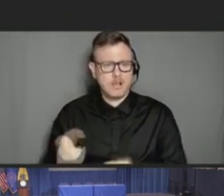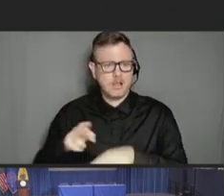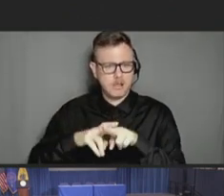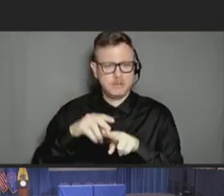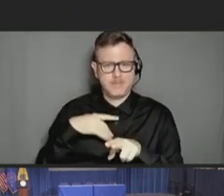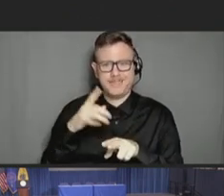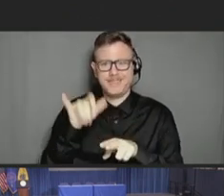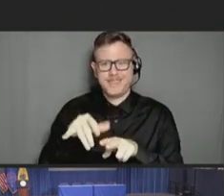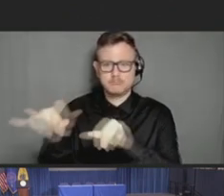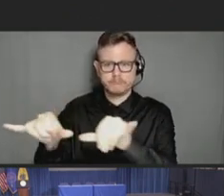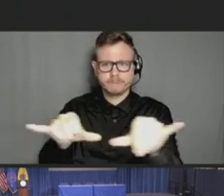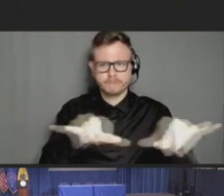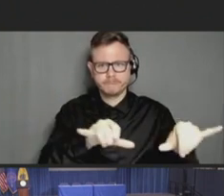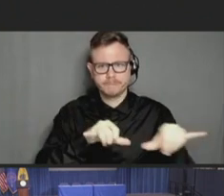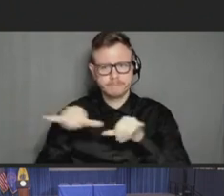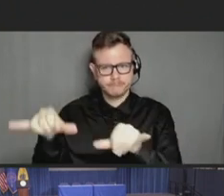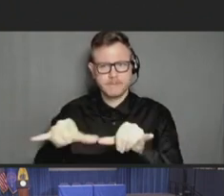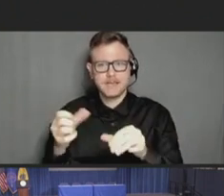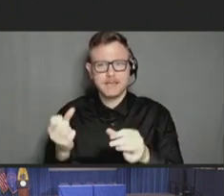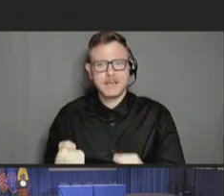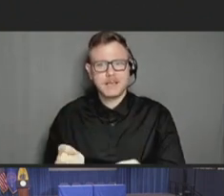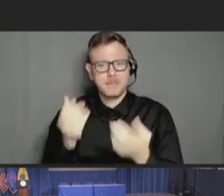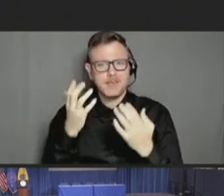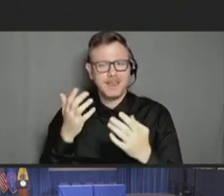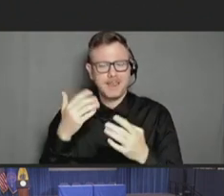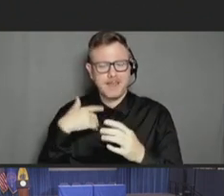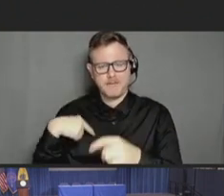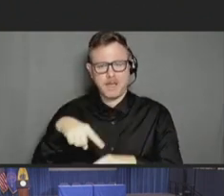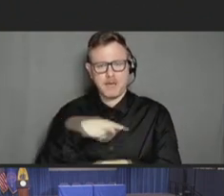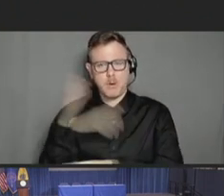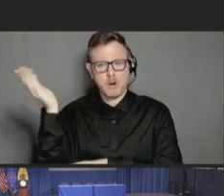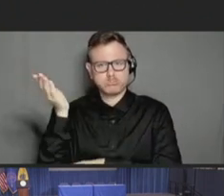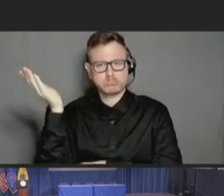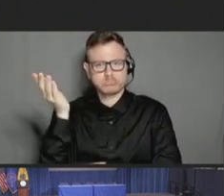thing that happened with so many of our speakers. And I think that a lot of the money that was